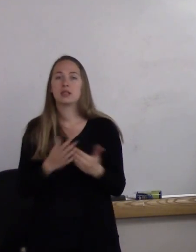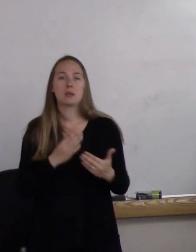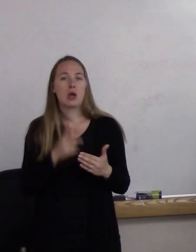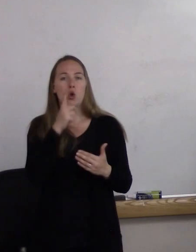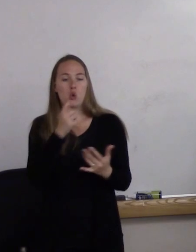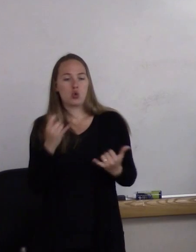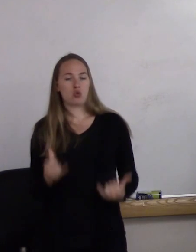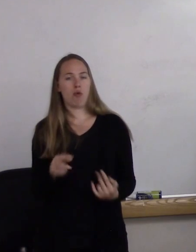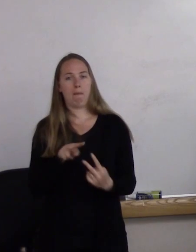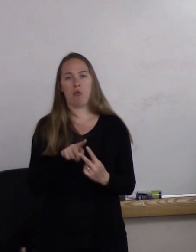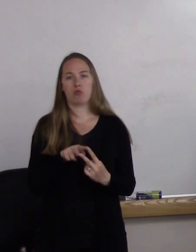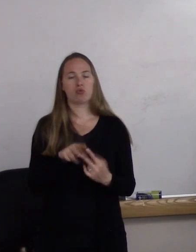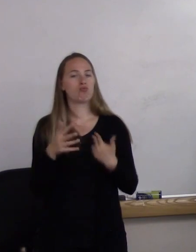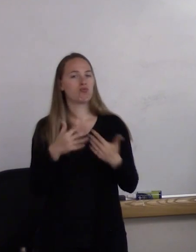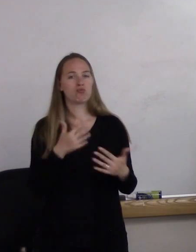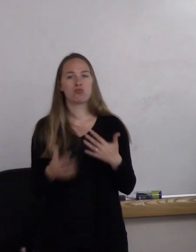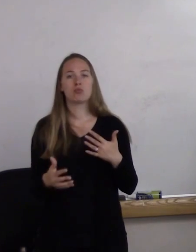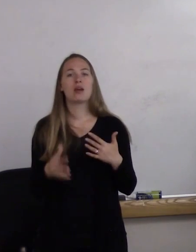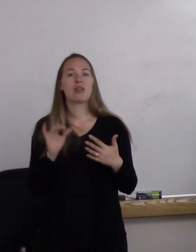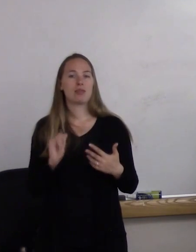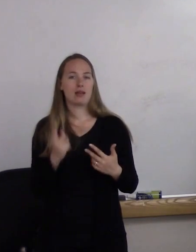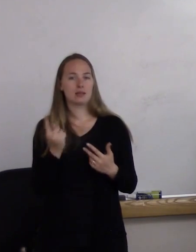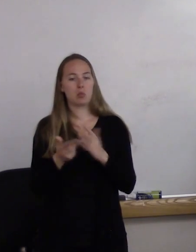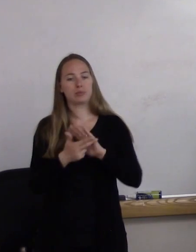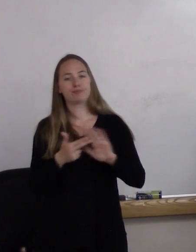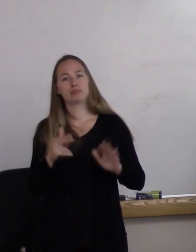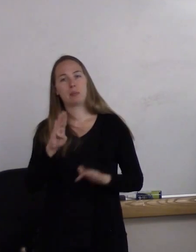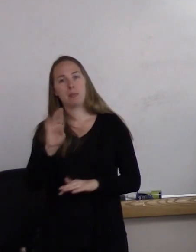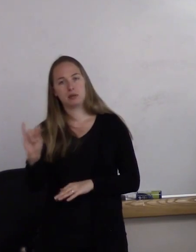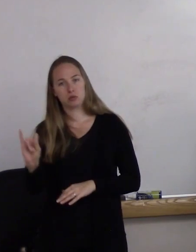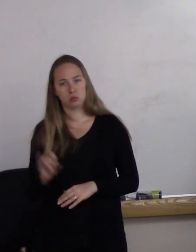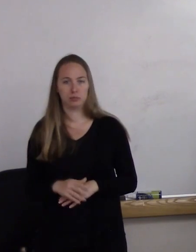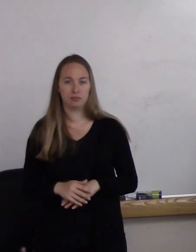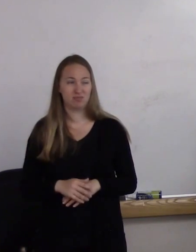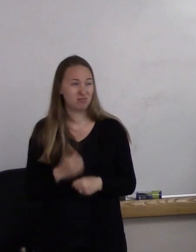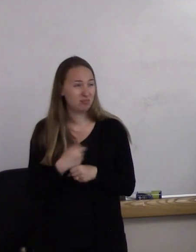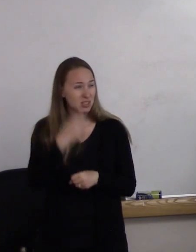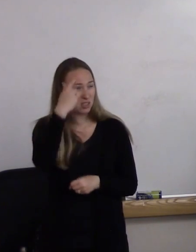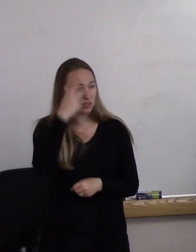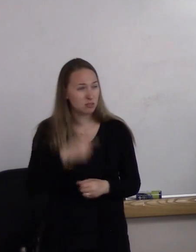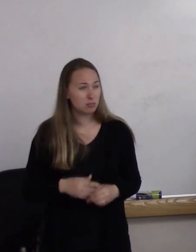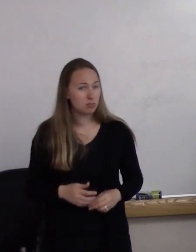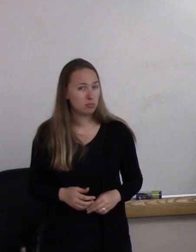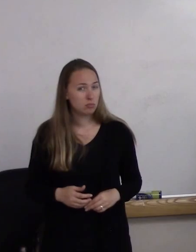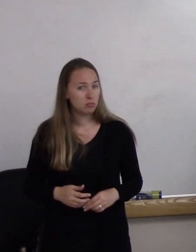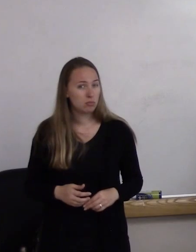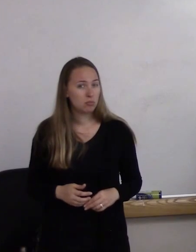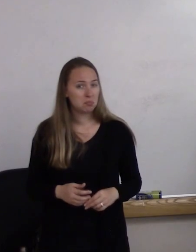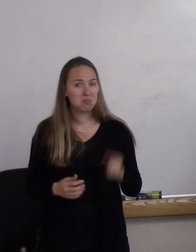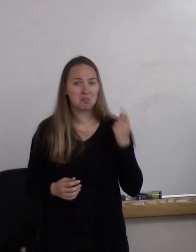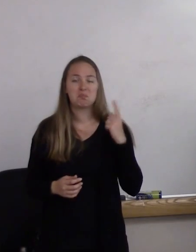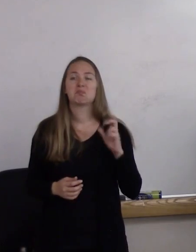is is someone that is identified as a bisexual. Does that make sense? All right.